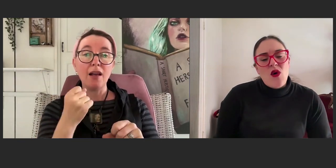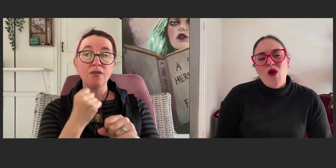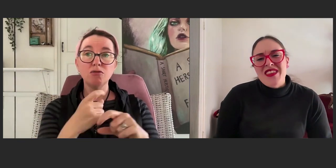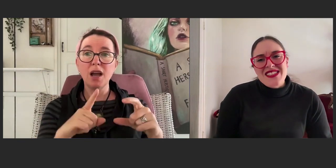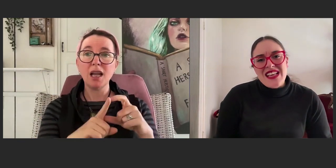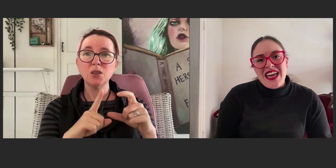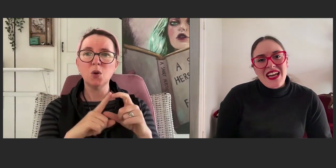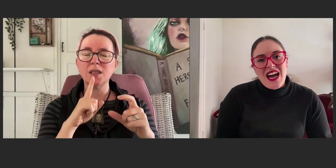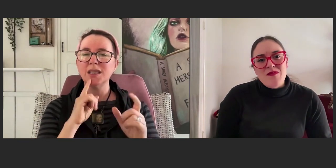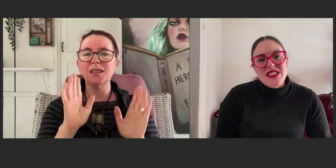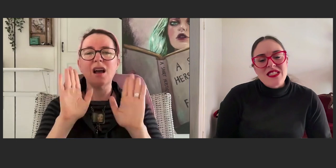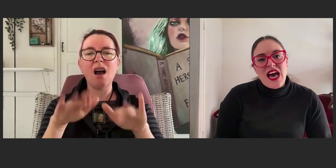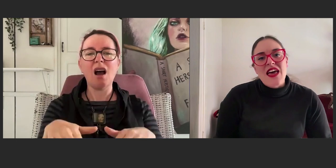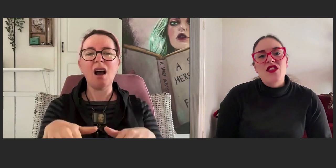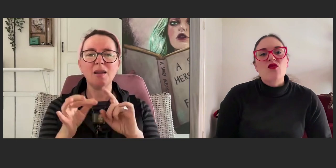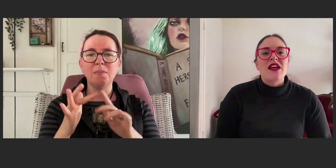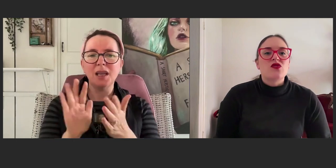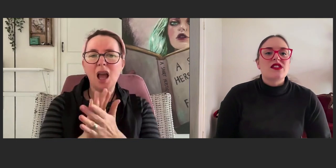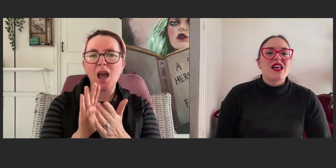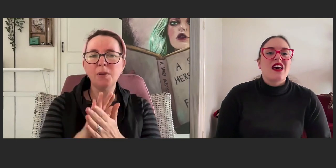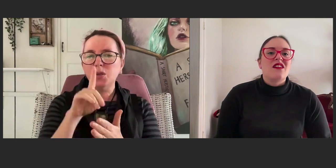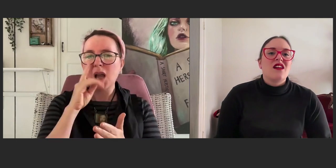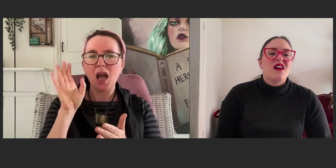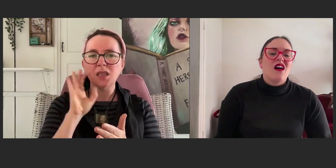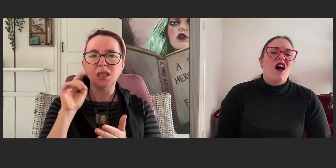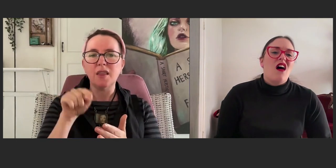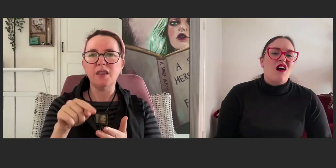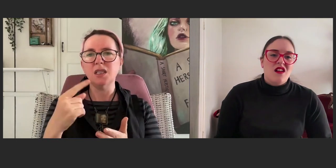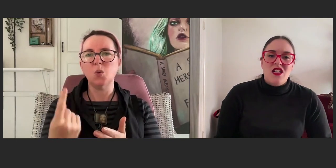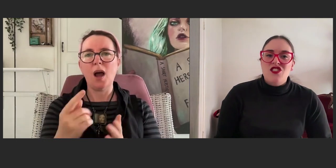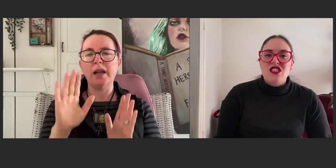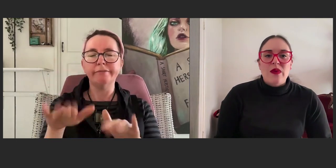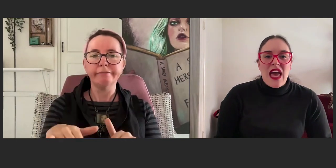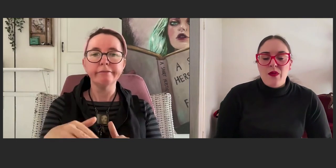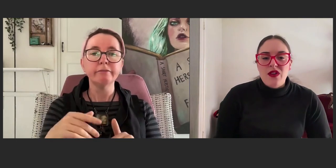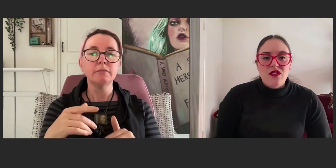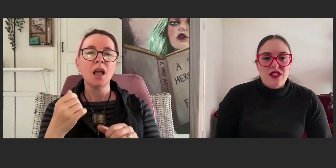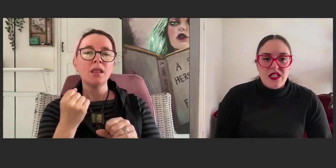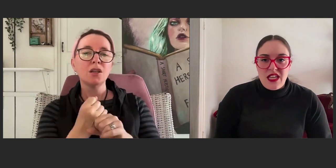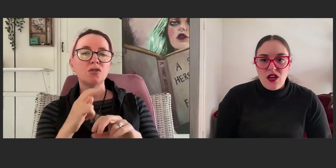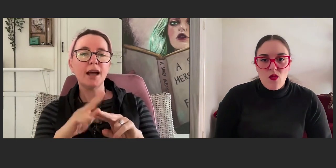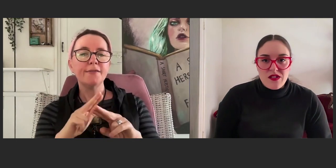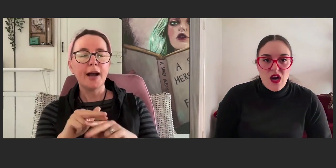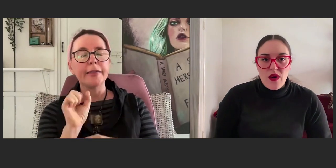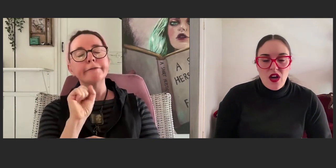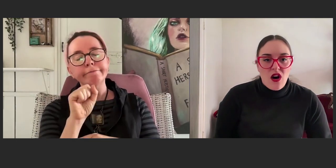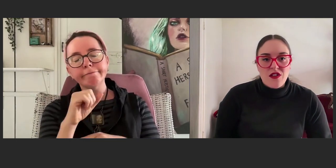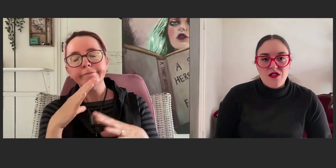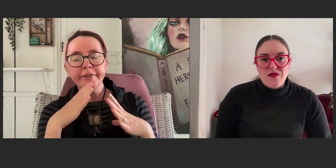"What are they saying, I missed that?" And the granddaughter said, "Oh, just be happy you didn't hear what's going on."